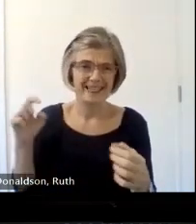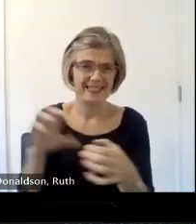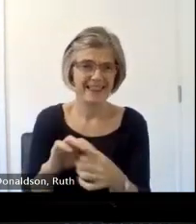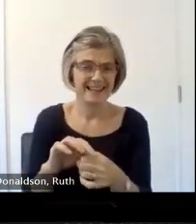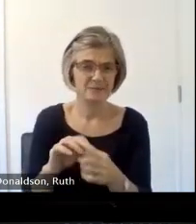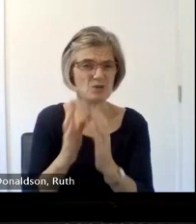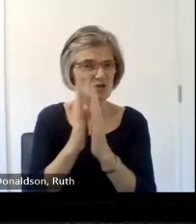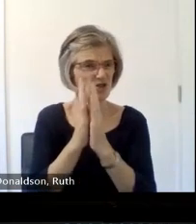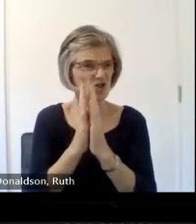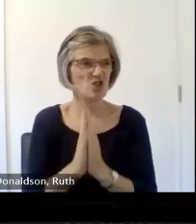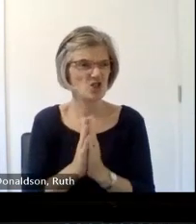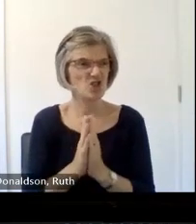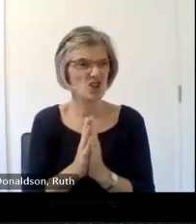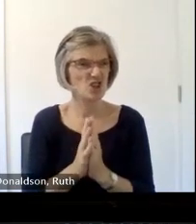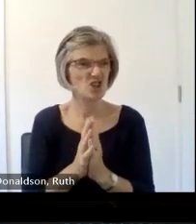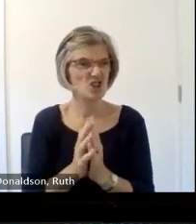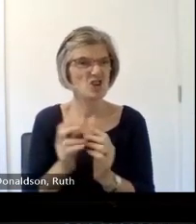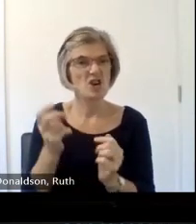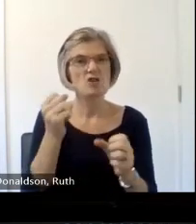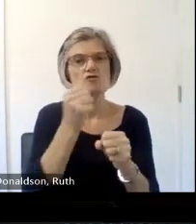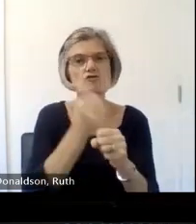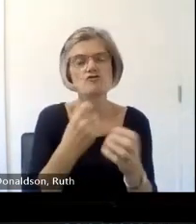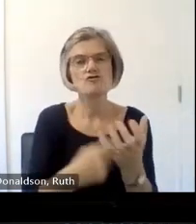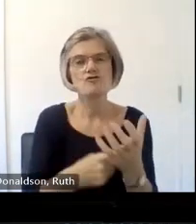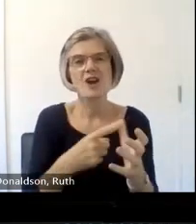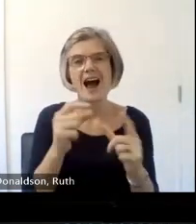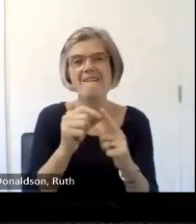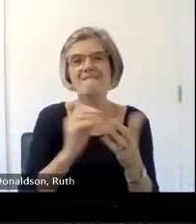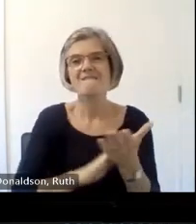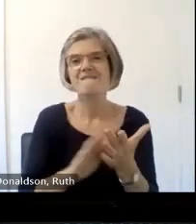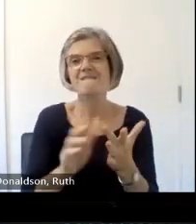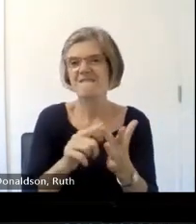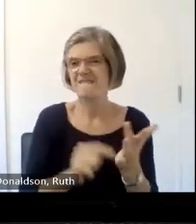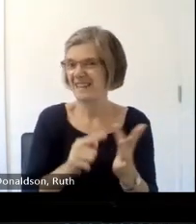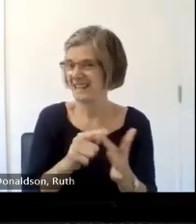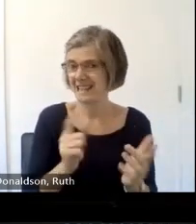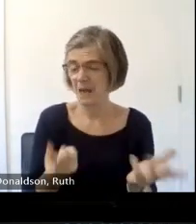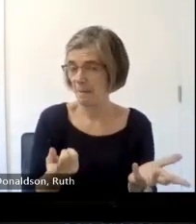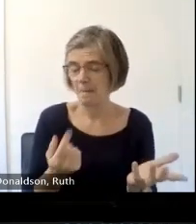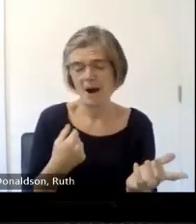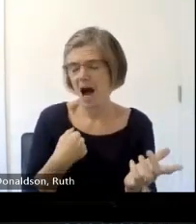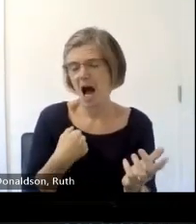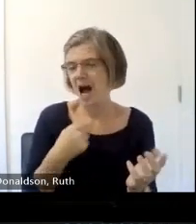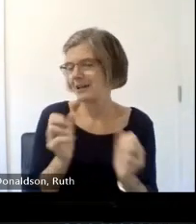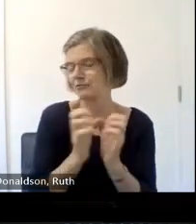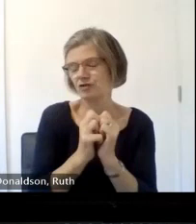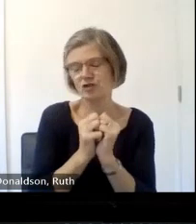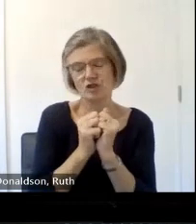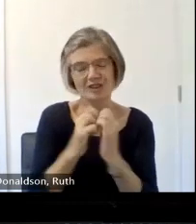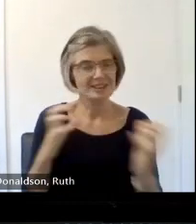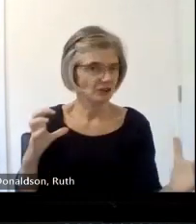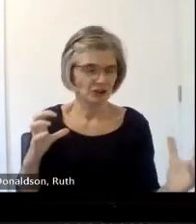be able to convince you to agree with me that that's wrong okay next SL so what is Amazon's